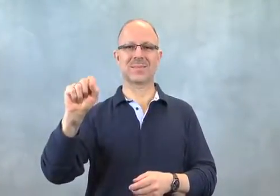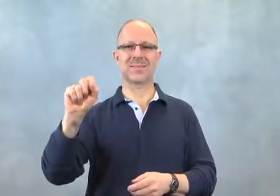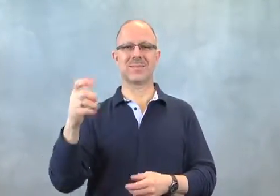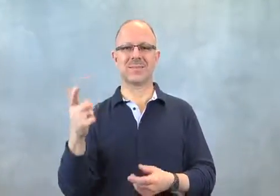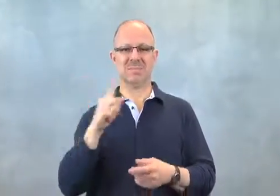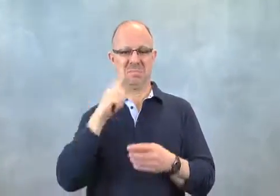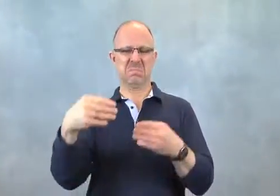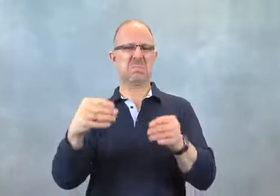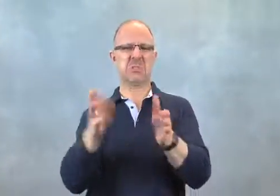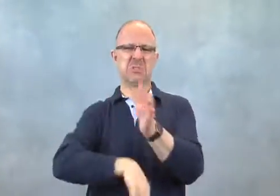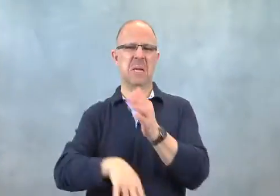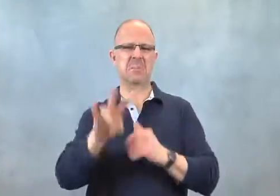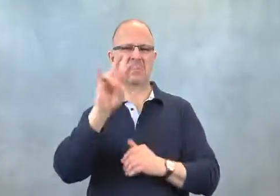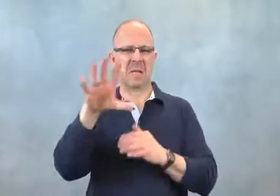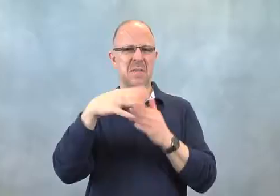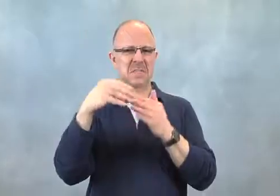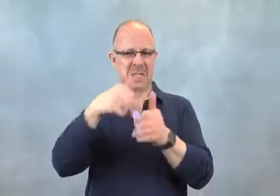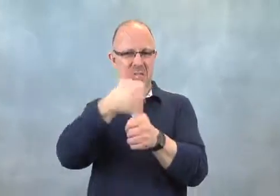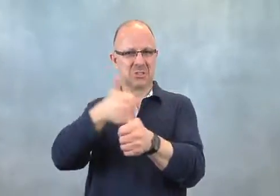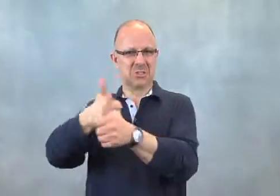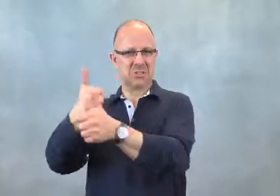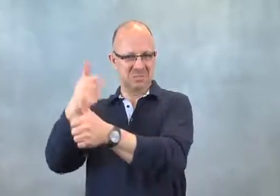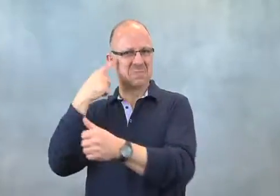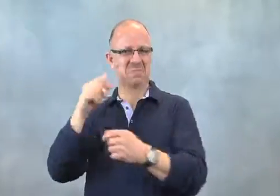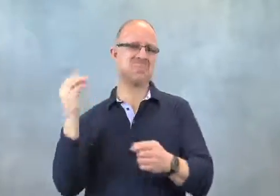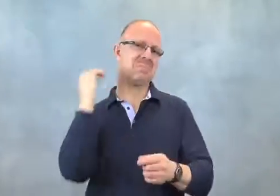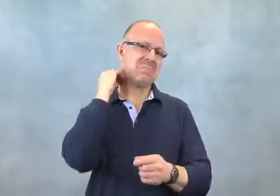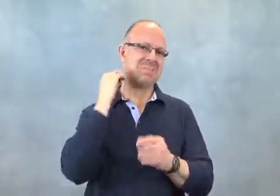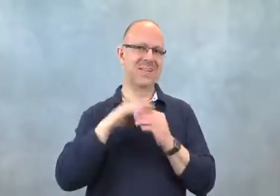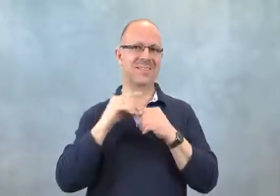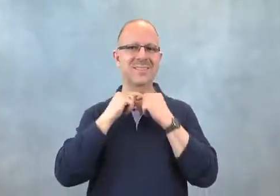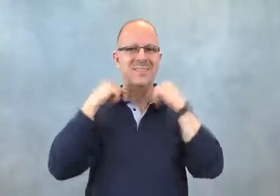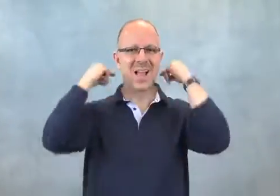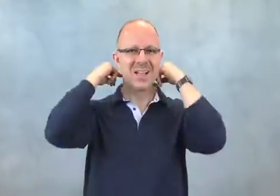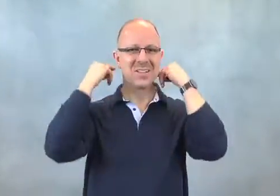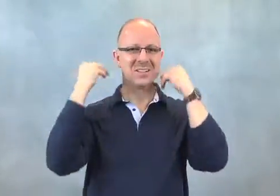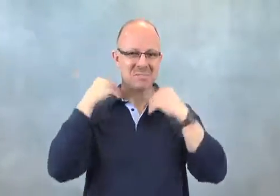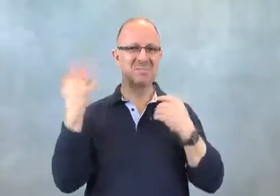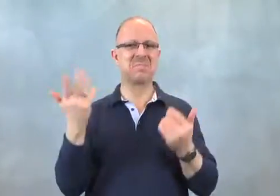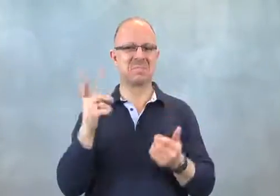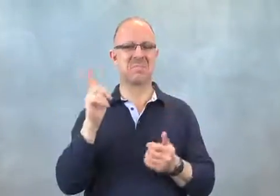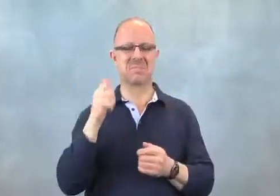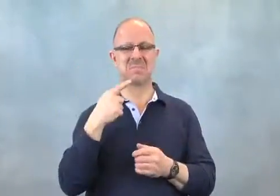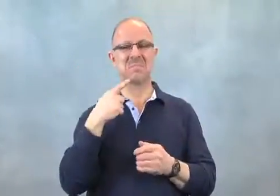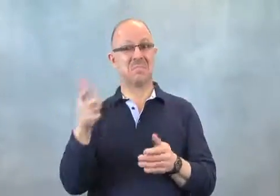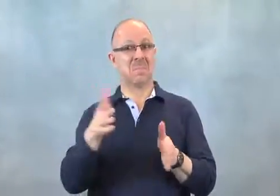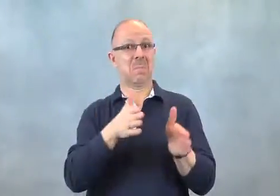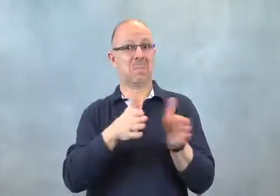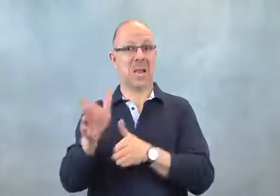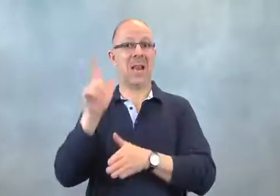They are inexpensive, only $75, and they fit on a pet's collar.